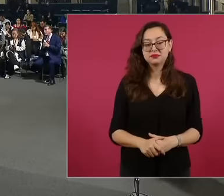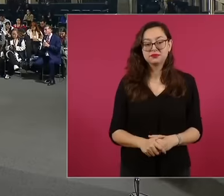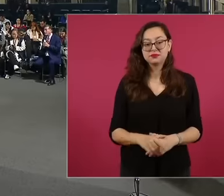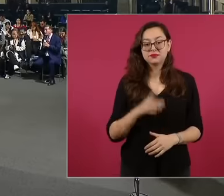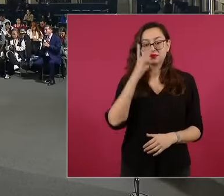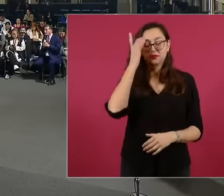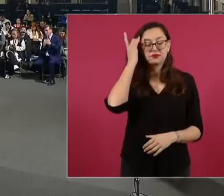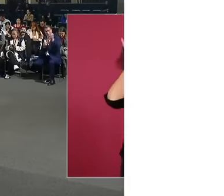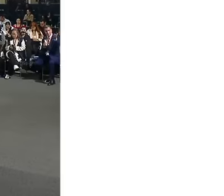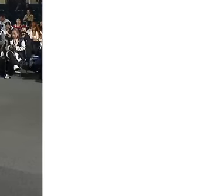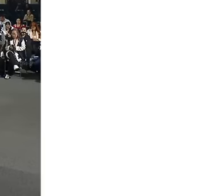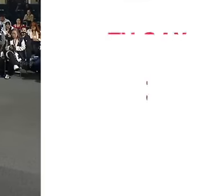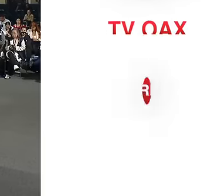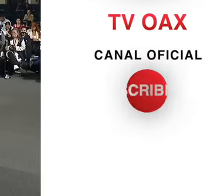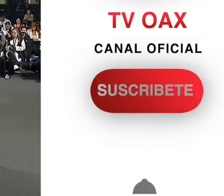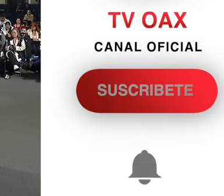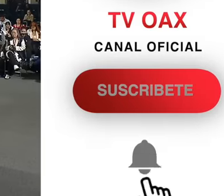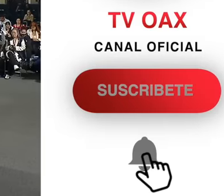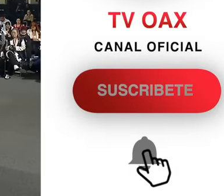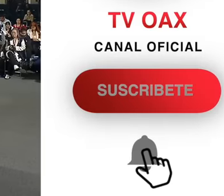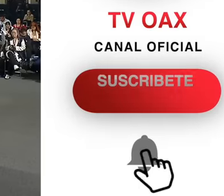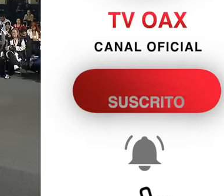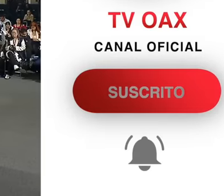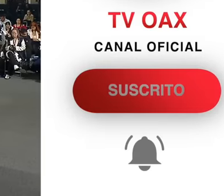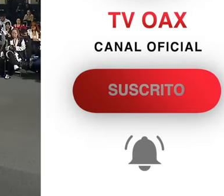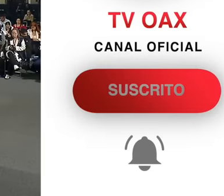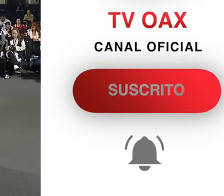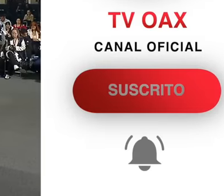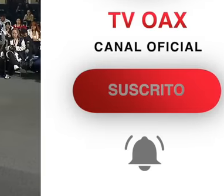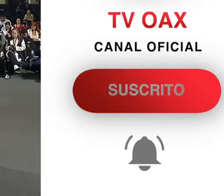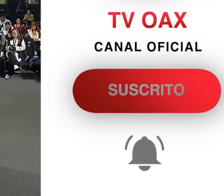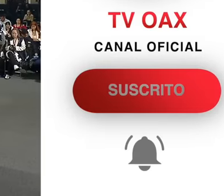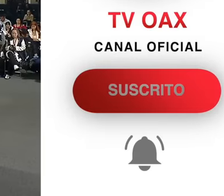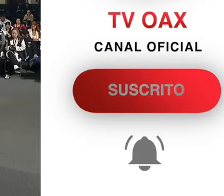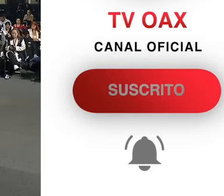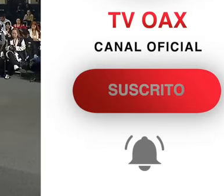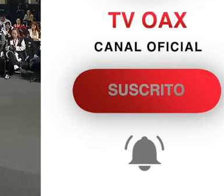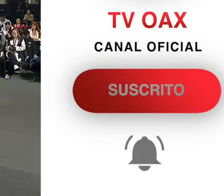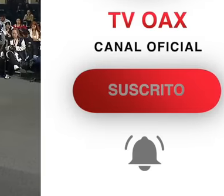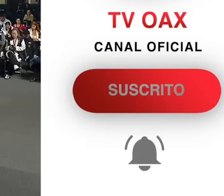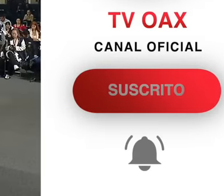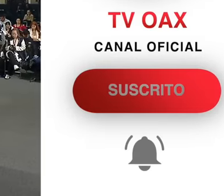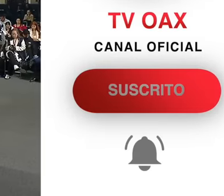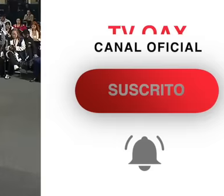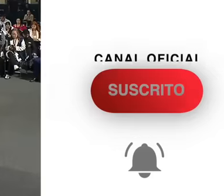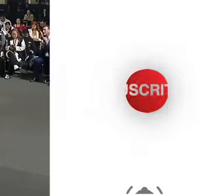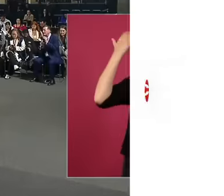news space, witnessed by Mr. Jesús Ramírez, who is on my left, and an